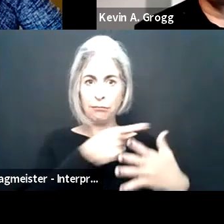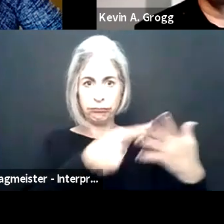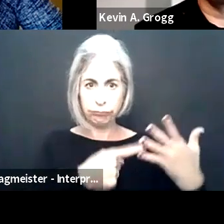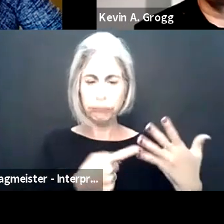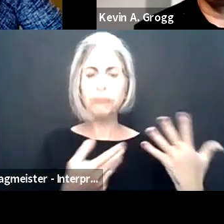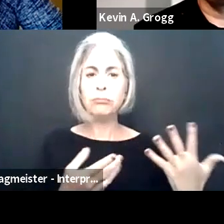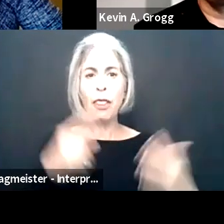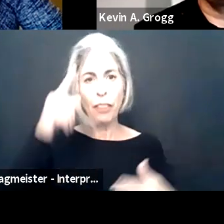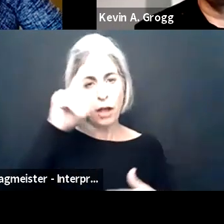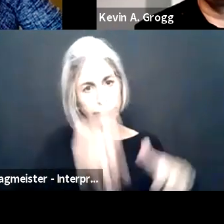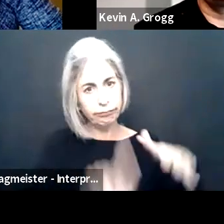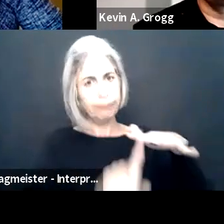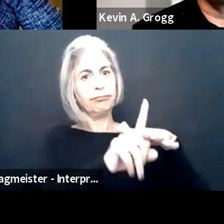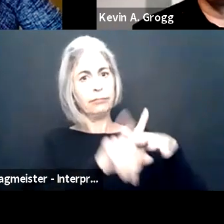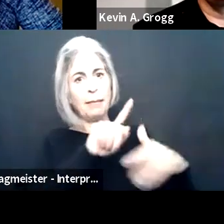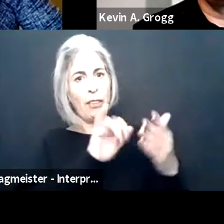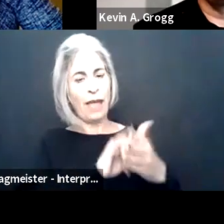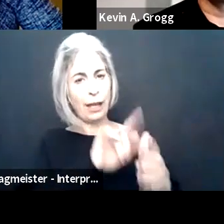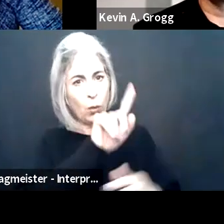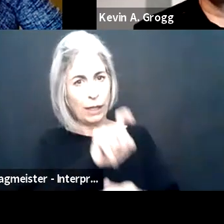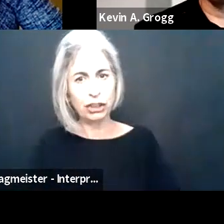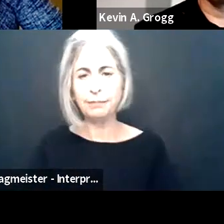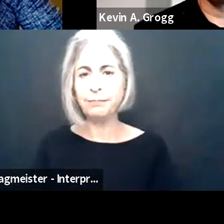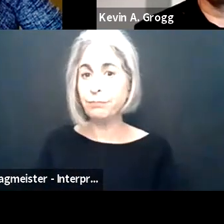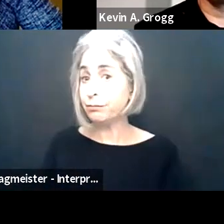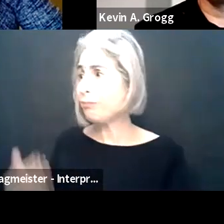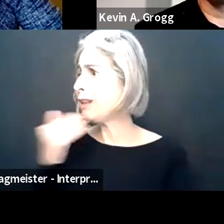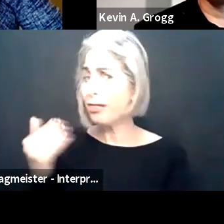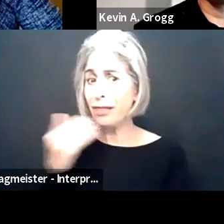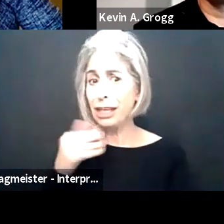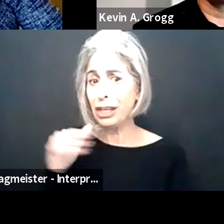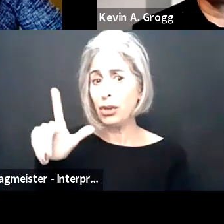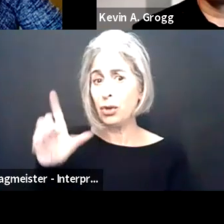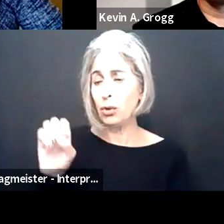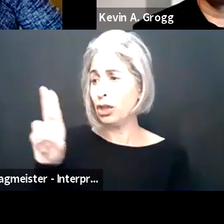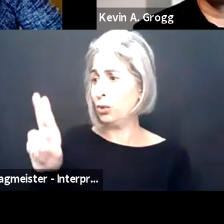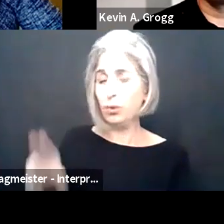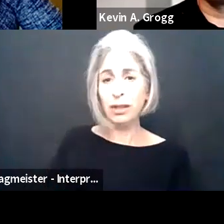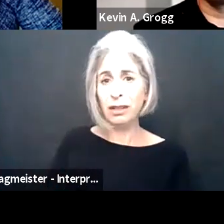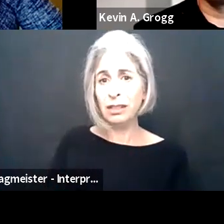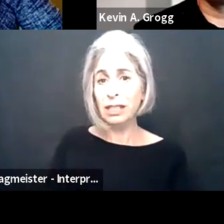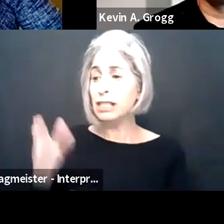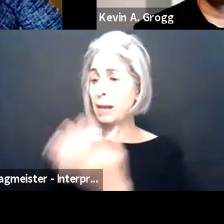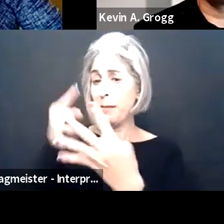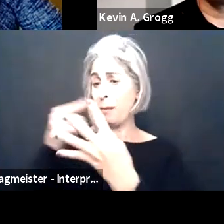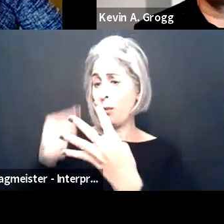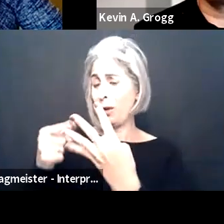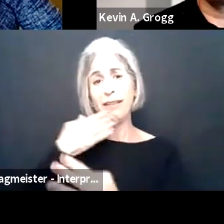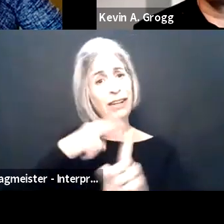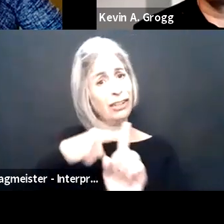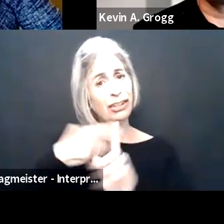So I think those are -- those are sort of -- those are my first thoughts about that. Maria Town: Thank you, Lou.